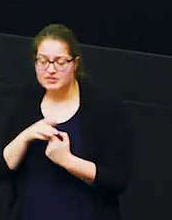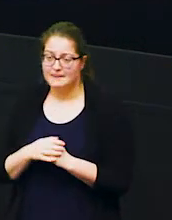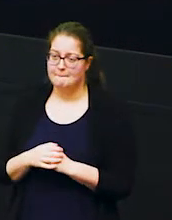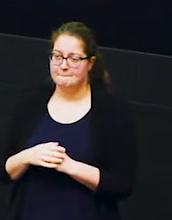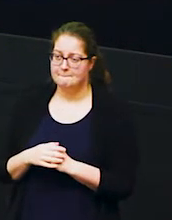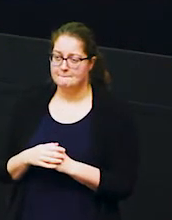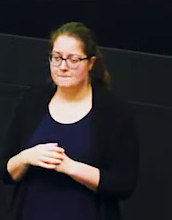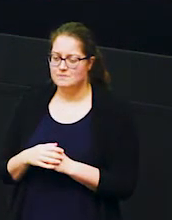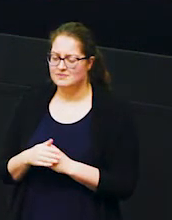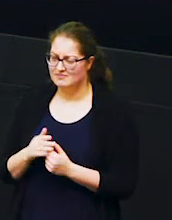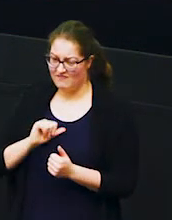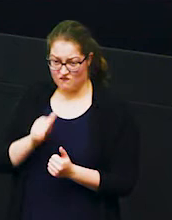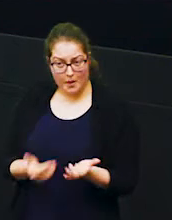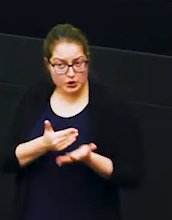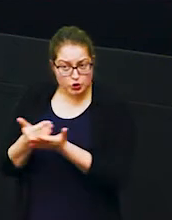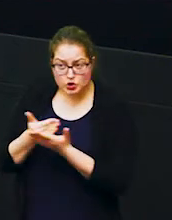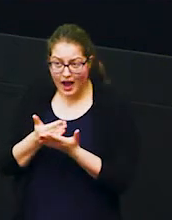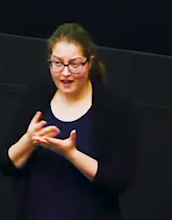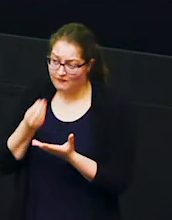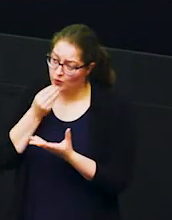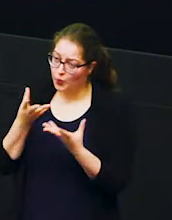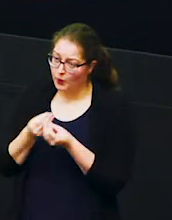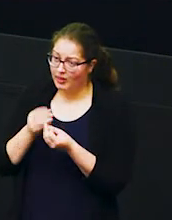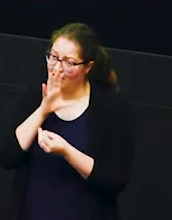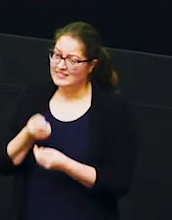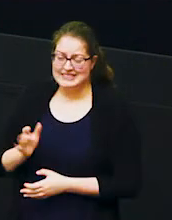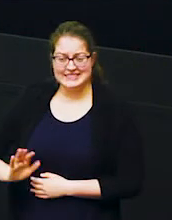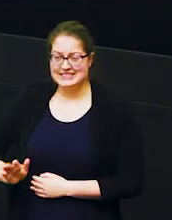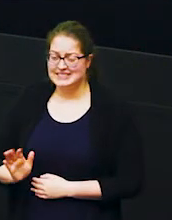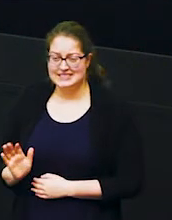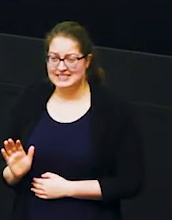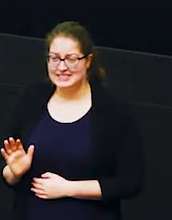really want to share their food with elephants and it's important to note at this point that